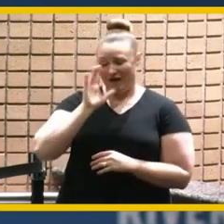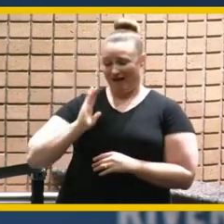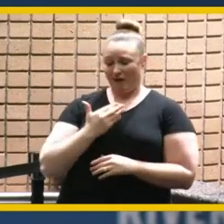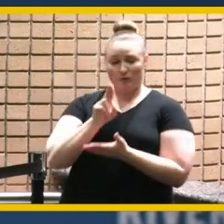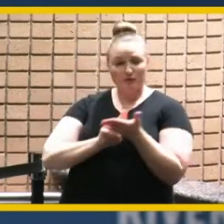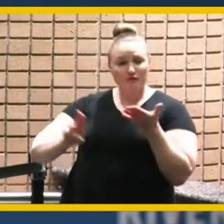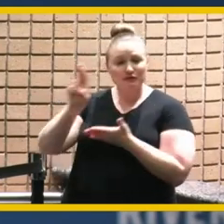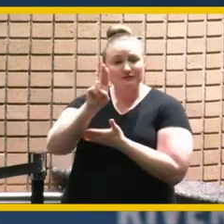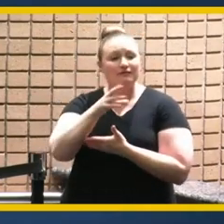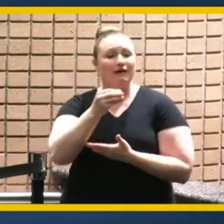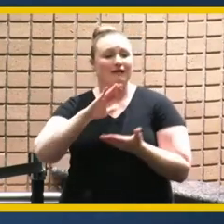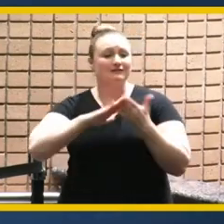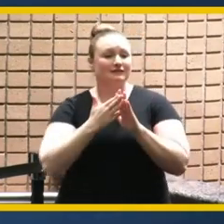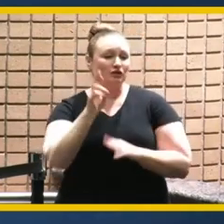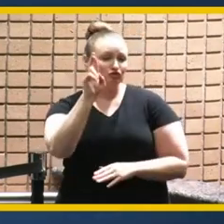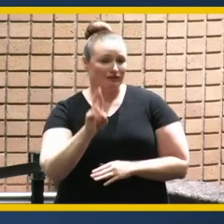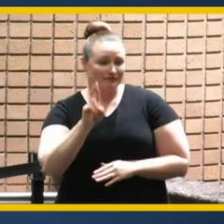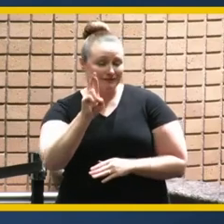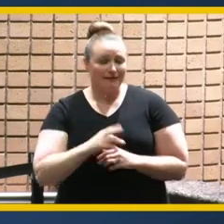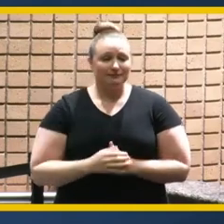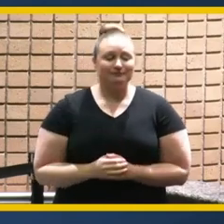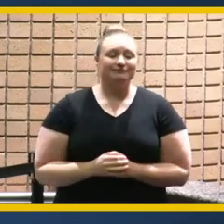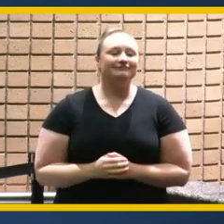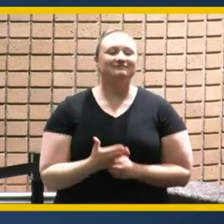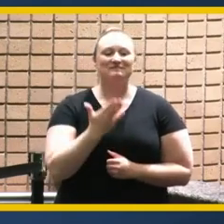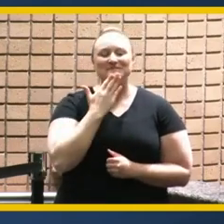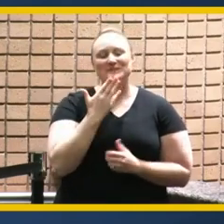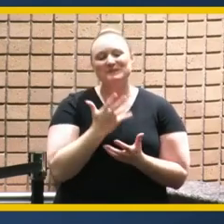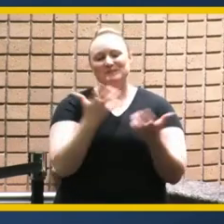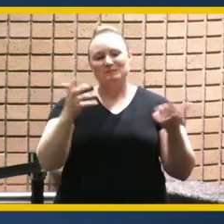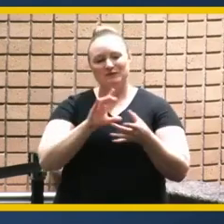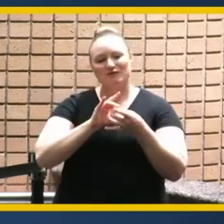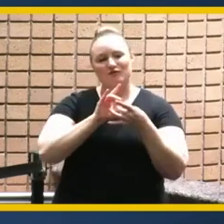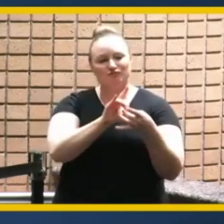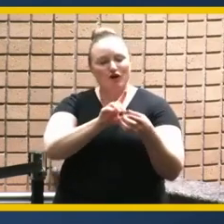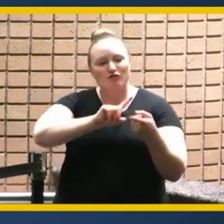the city of riverside so thanks so much for the friendship for the leadership for the vision